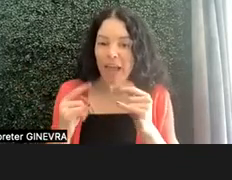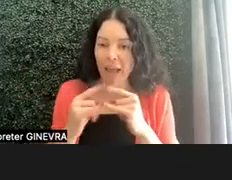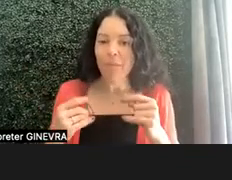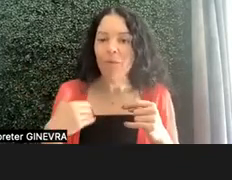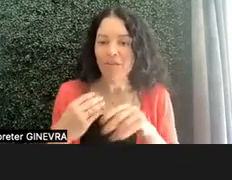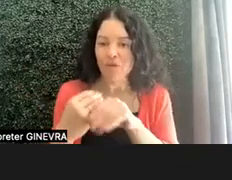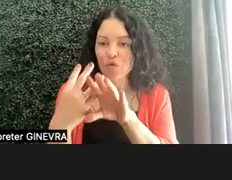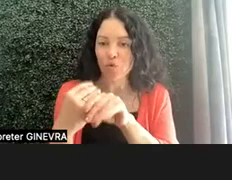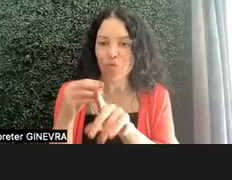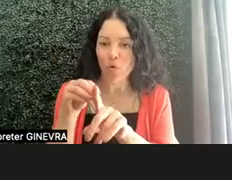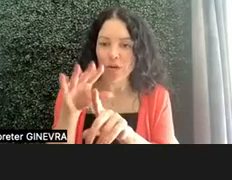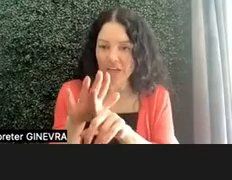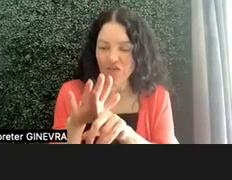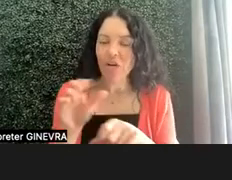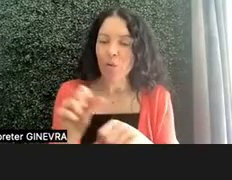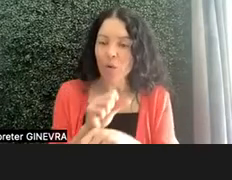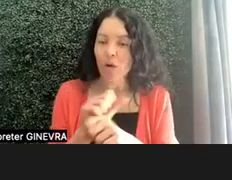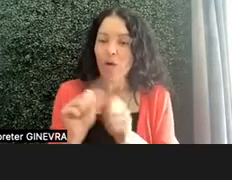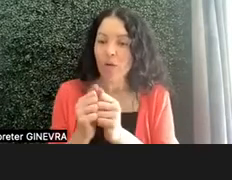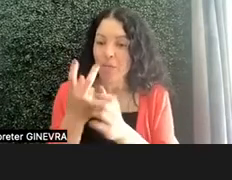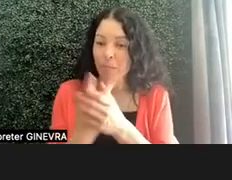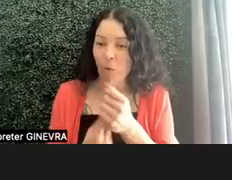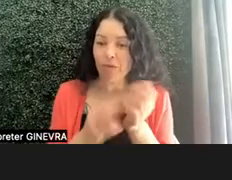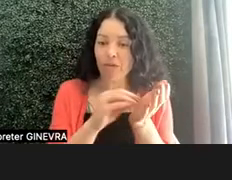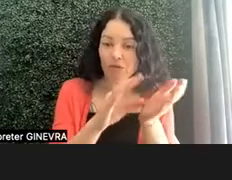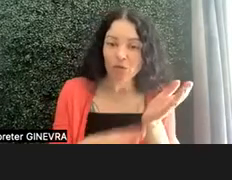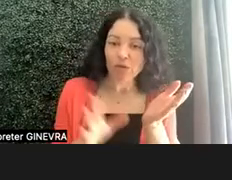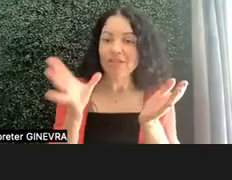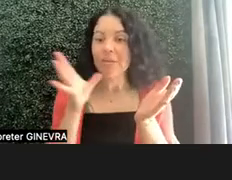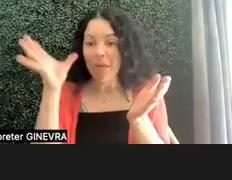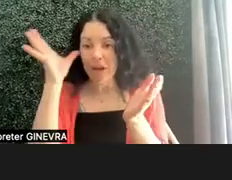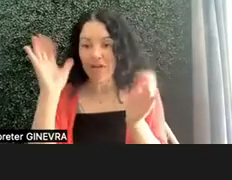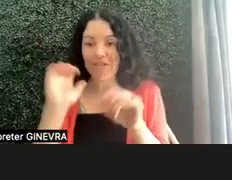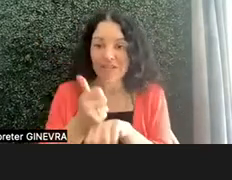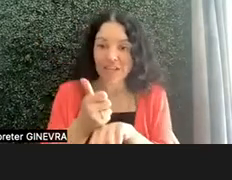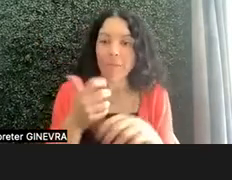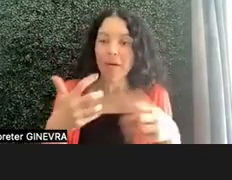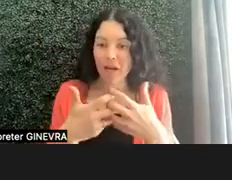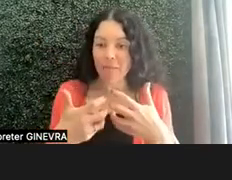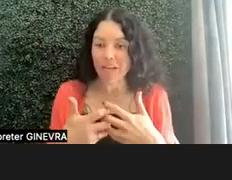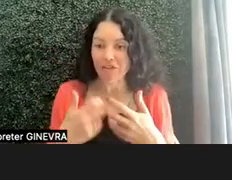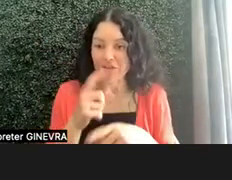And we work with the students and the parents to arrange those accommodations. And it's the first time many times